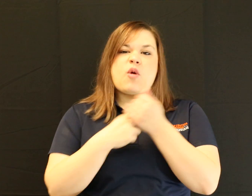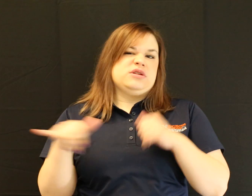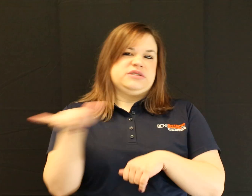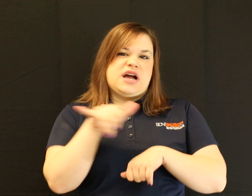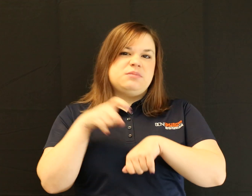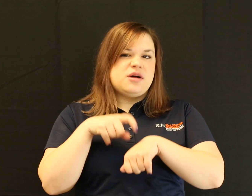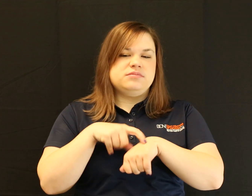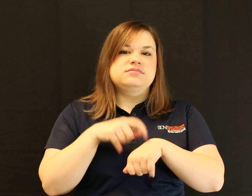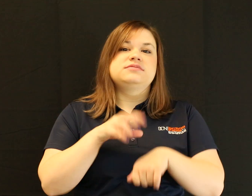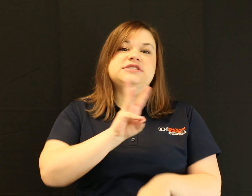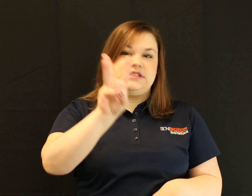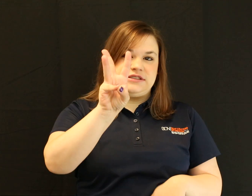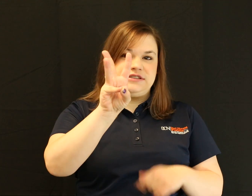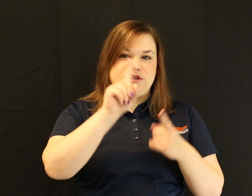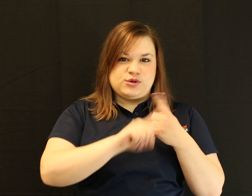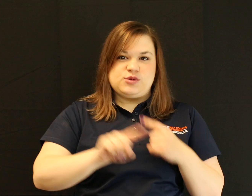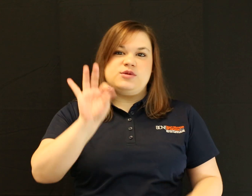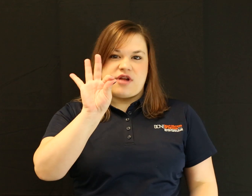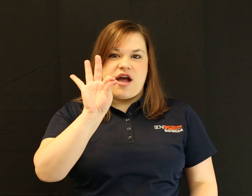both events will run from 6pm-9pm